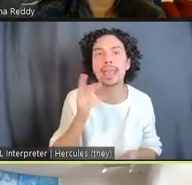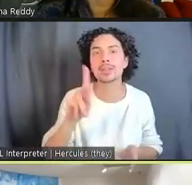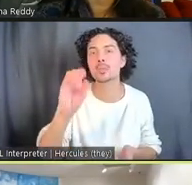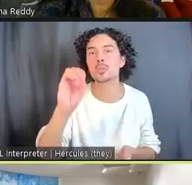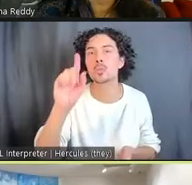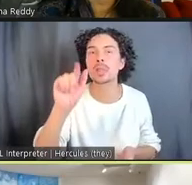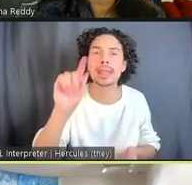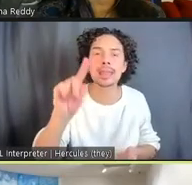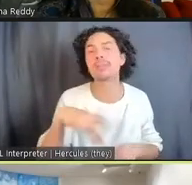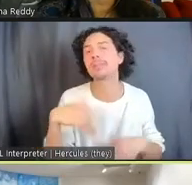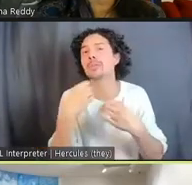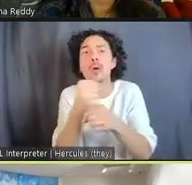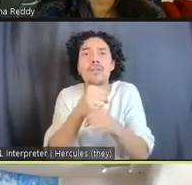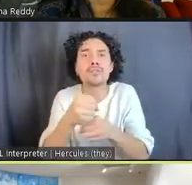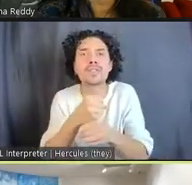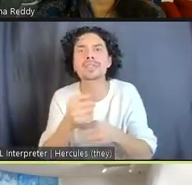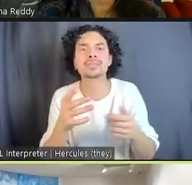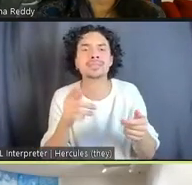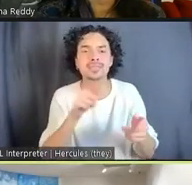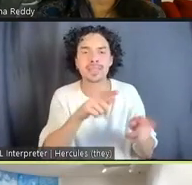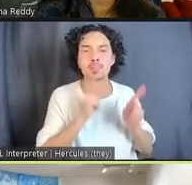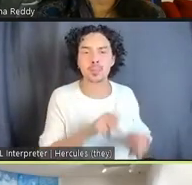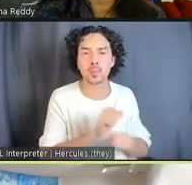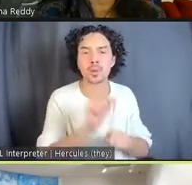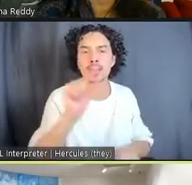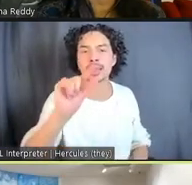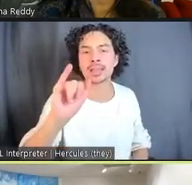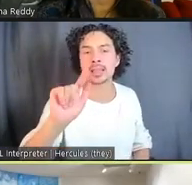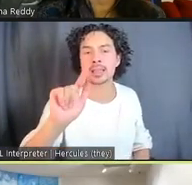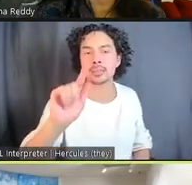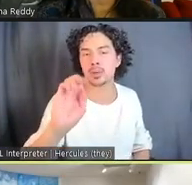And this is a work by Gilberto Rivera called "An Institutional Nightmare,"